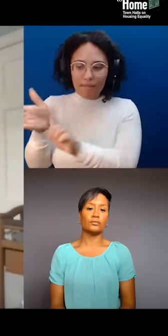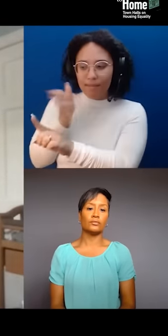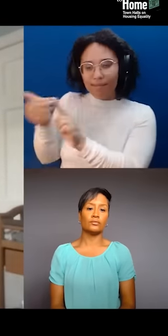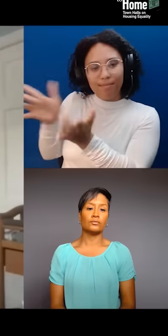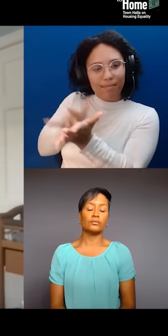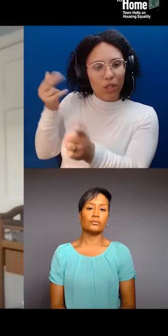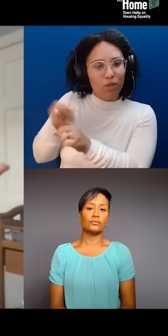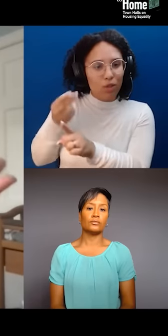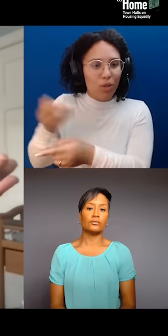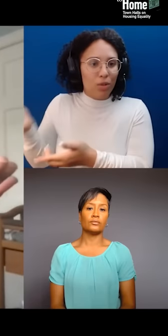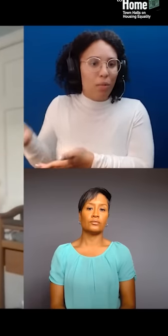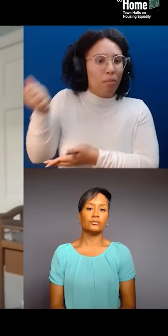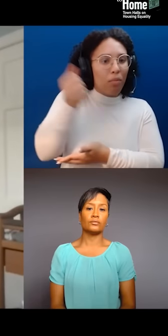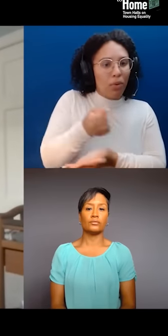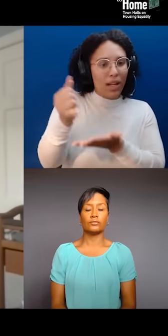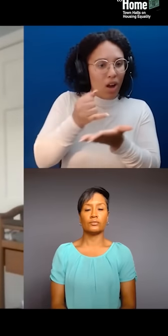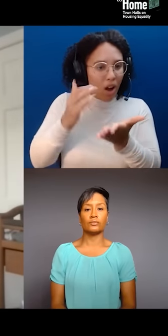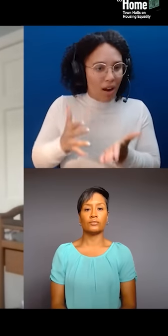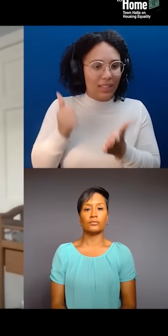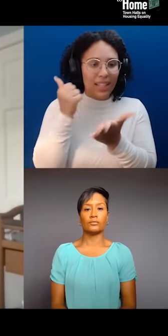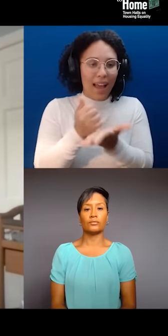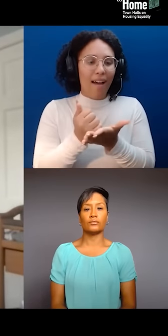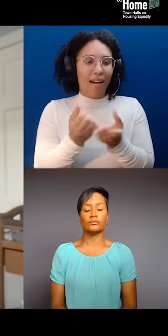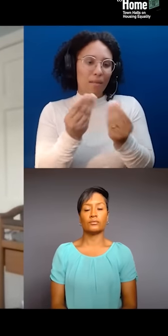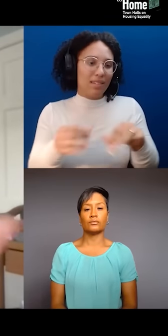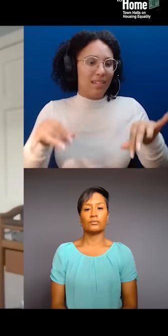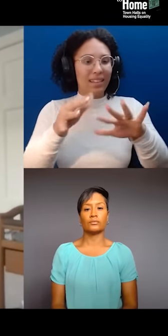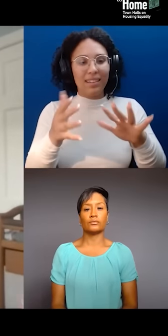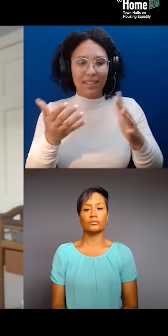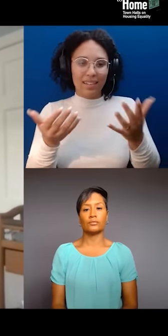to help raise the property levels whether there're galleries, commercial galleries,